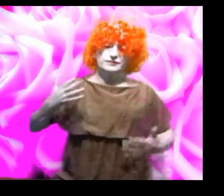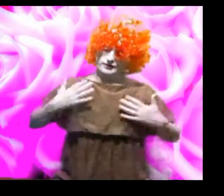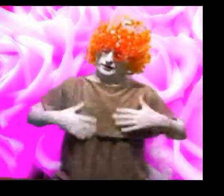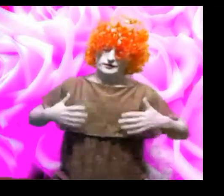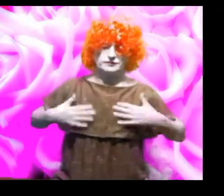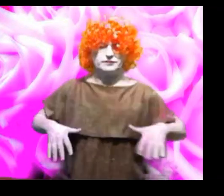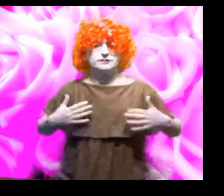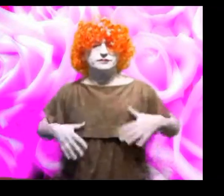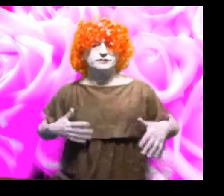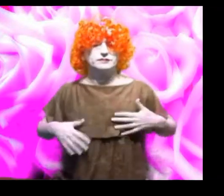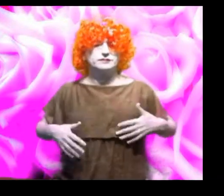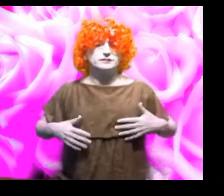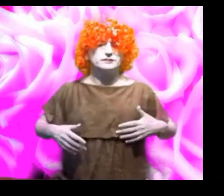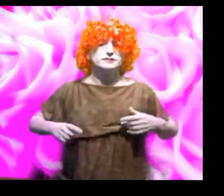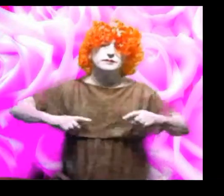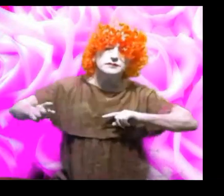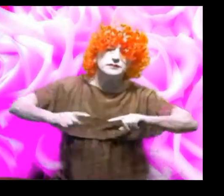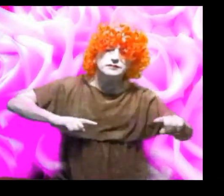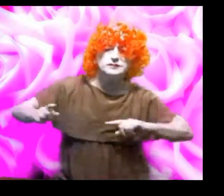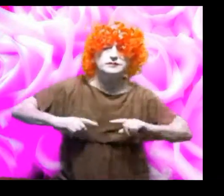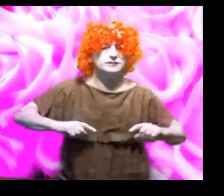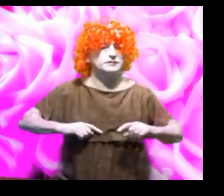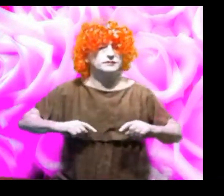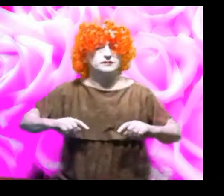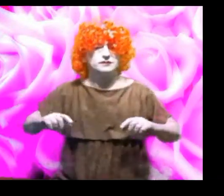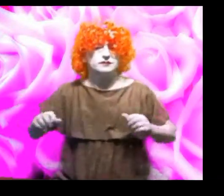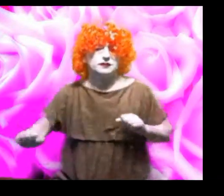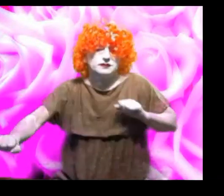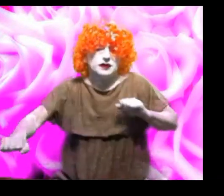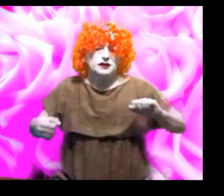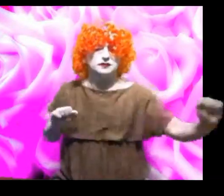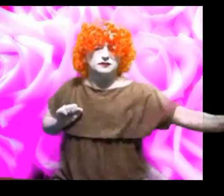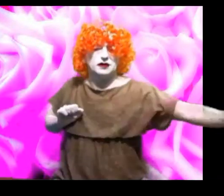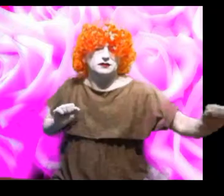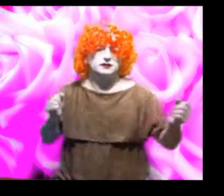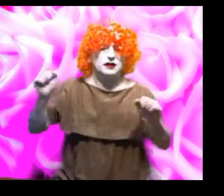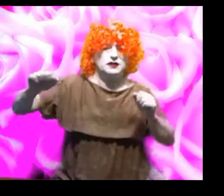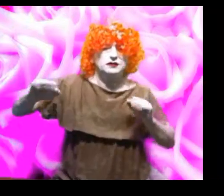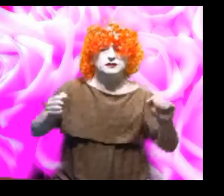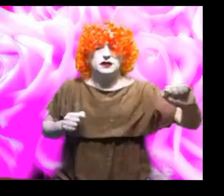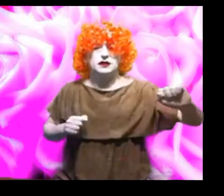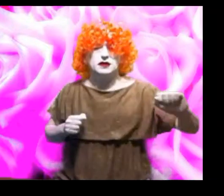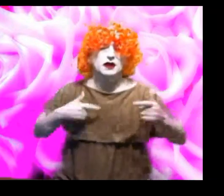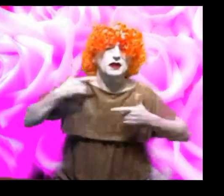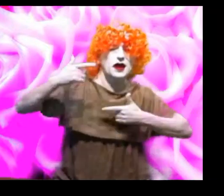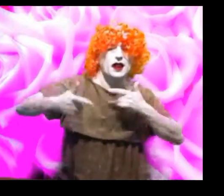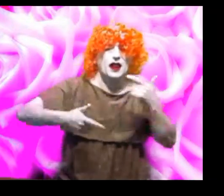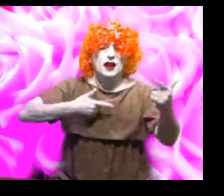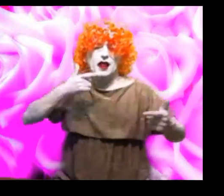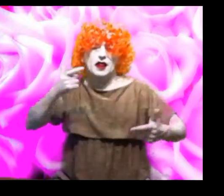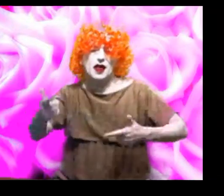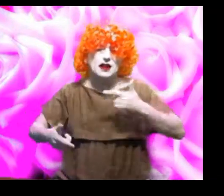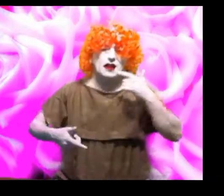dress up, play games, dance and sing. so you may aswell enjoy it.